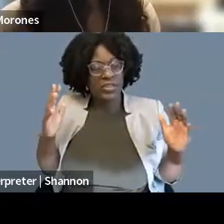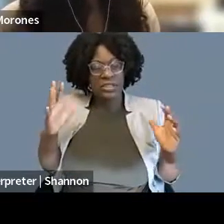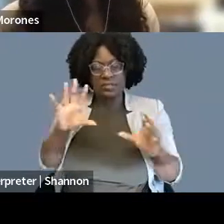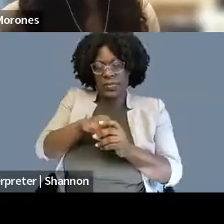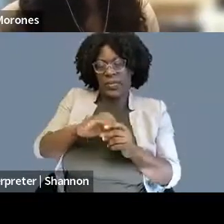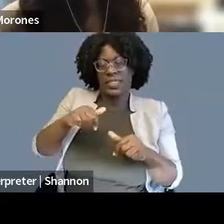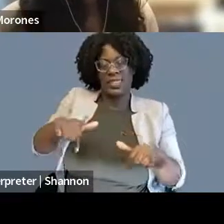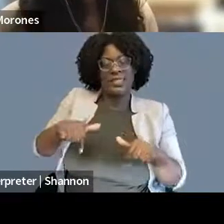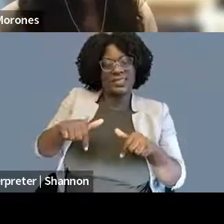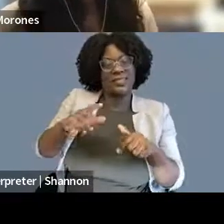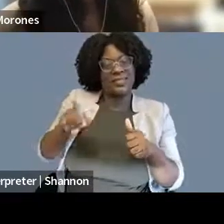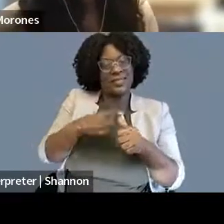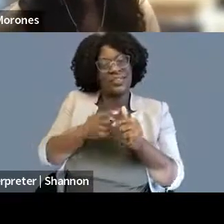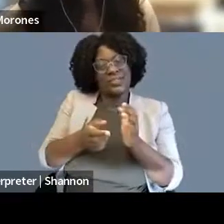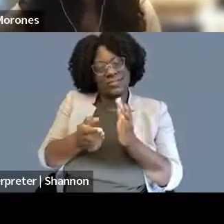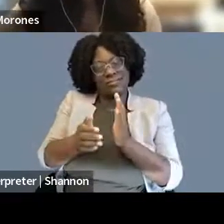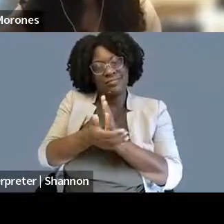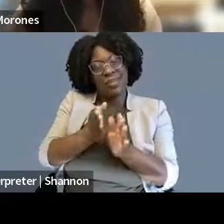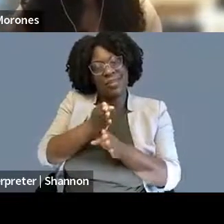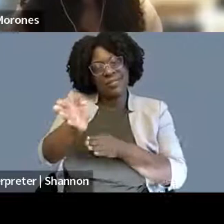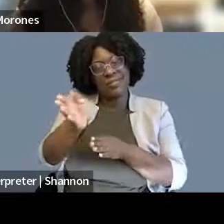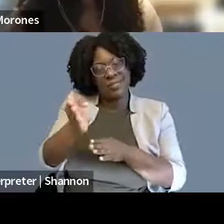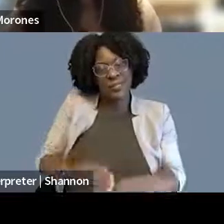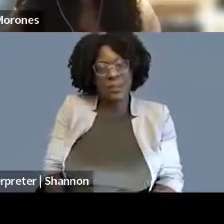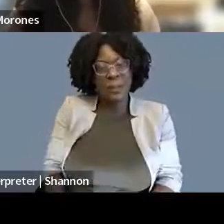Yeah, I would agree with that. I think the most important thing you can do